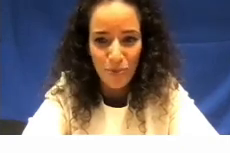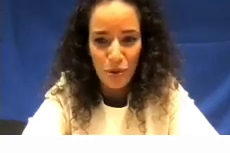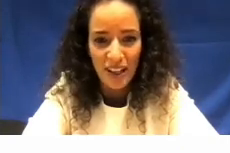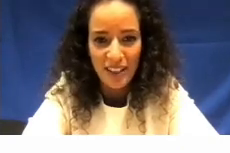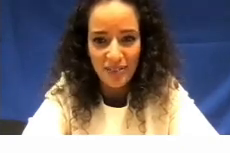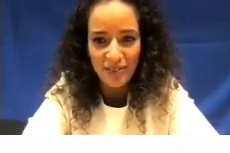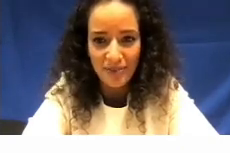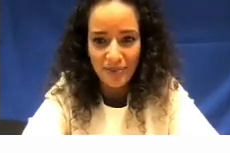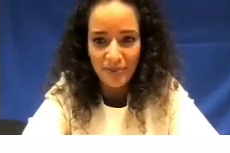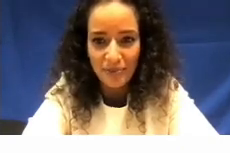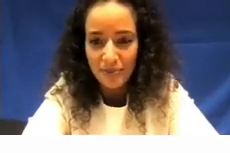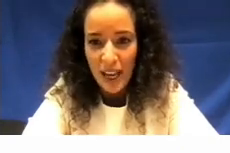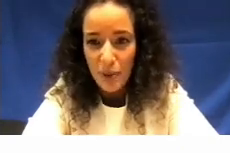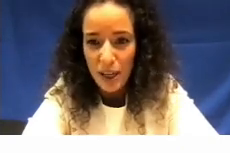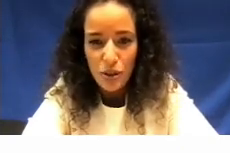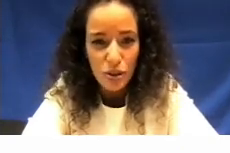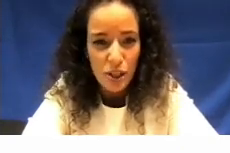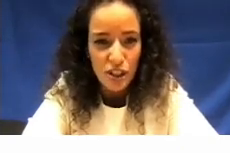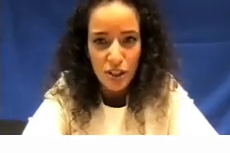brilliant anyone else questions